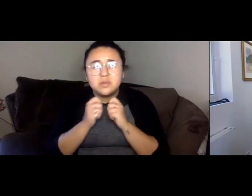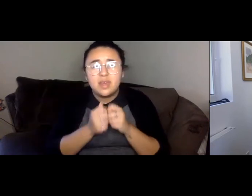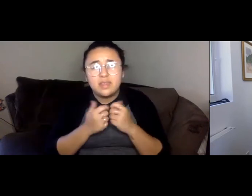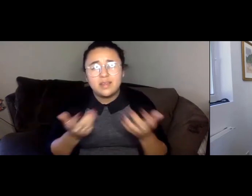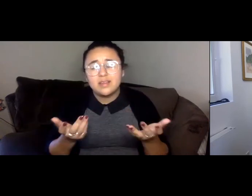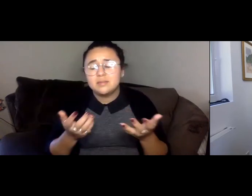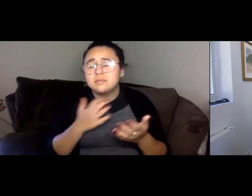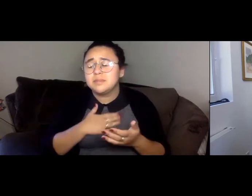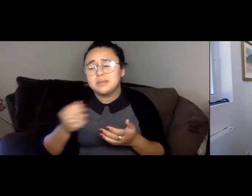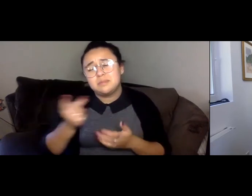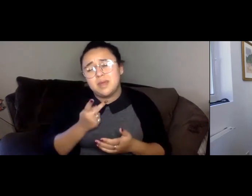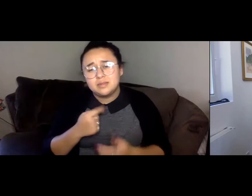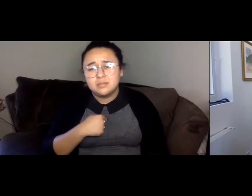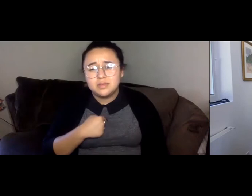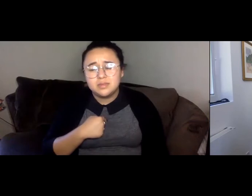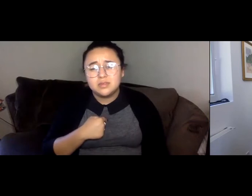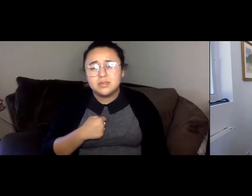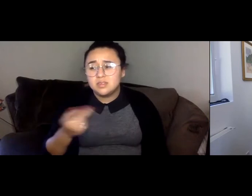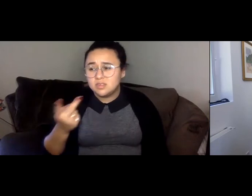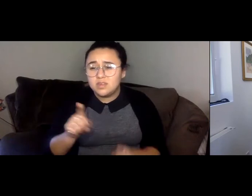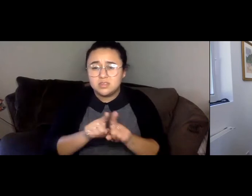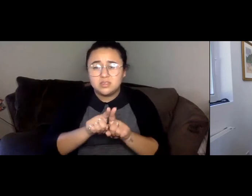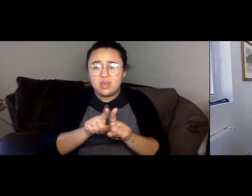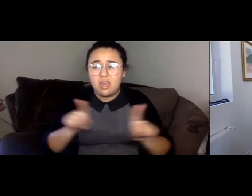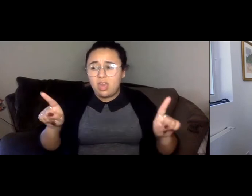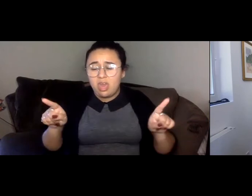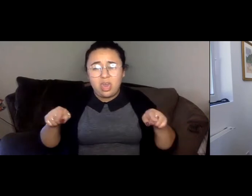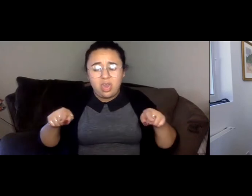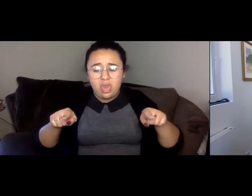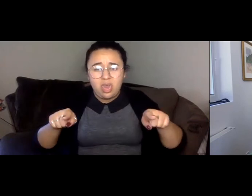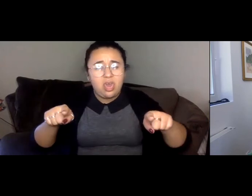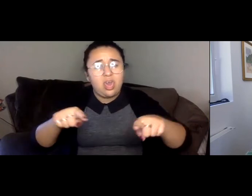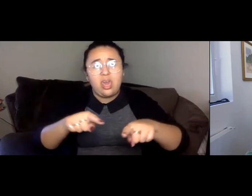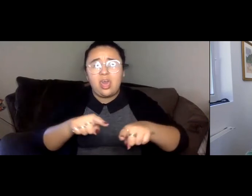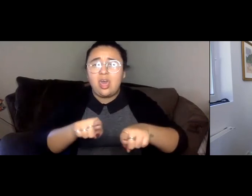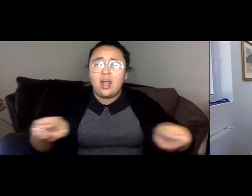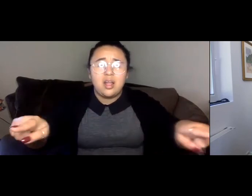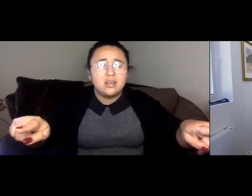come back, are two paths and barely converge, how agonizing to be separated so soon.